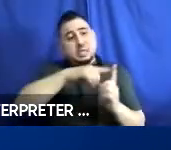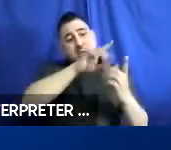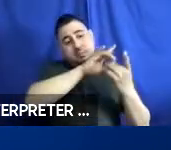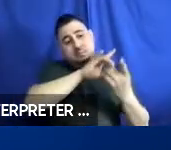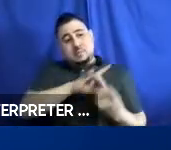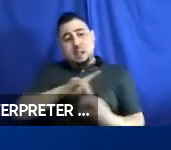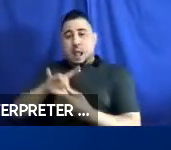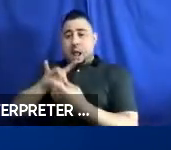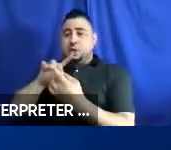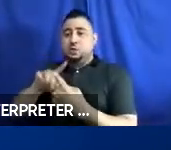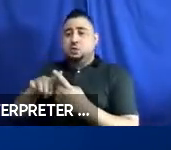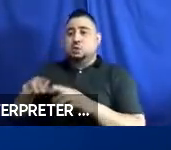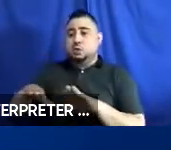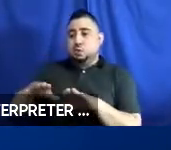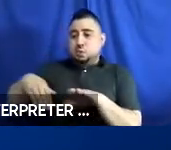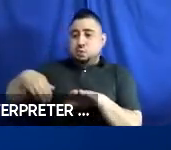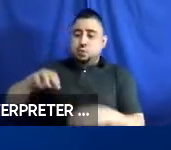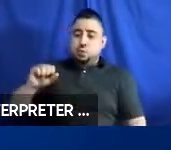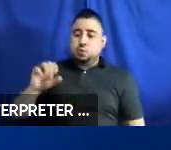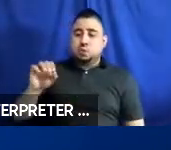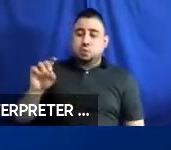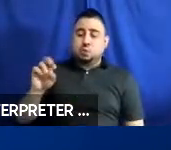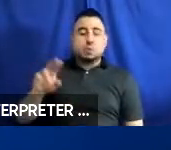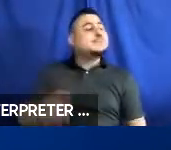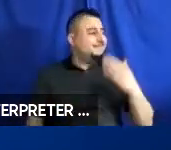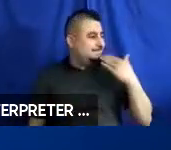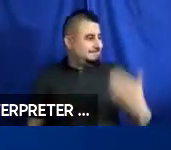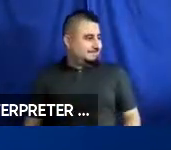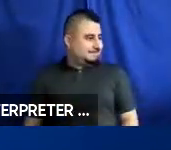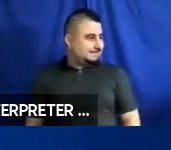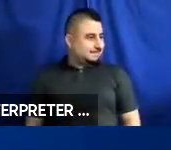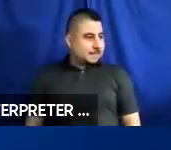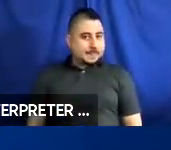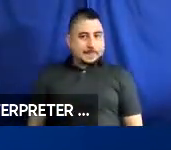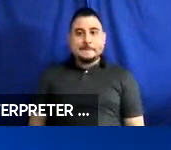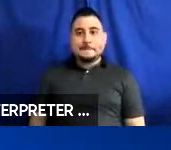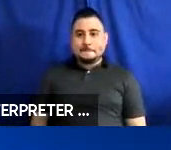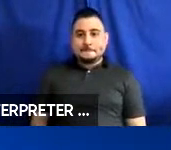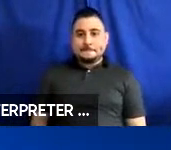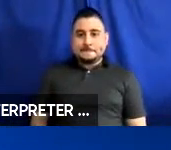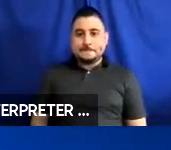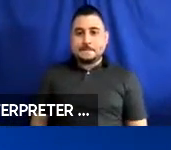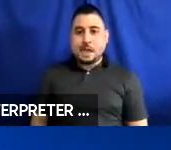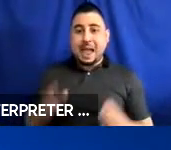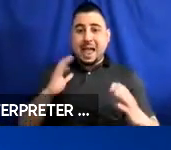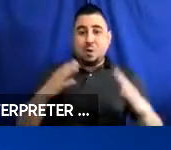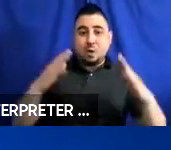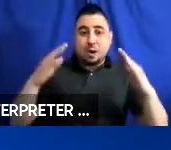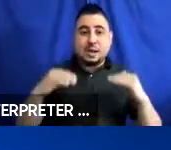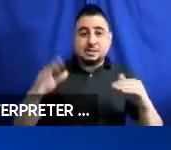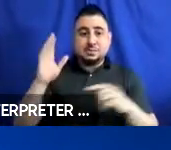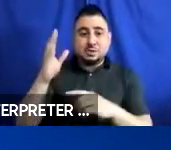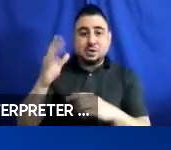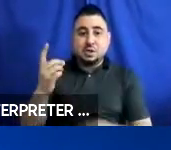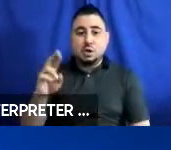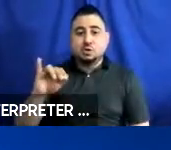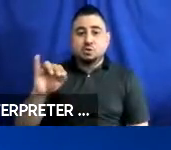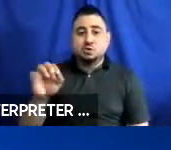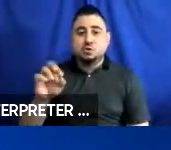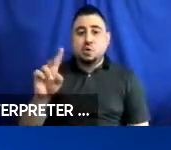Great. Thank you guys. So, our next presenter, will be Dr. Jordana L.